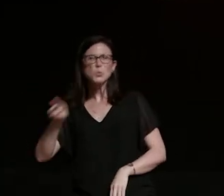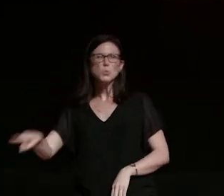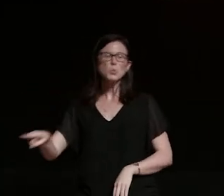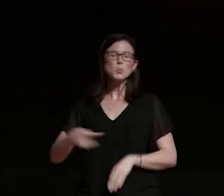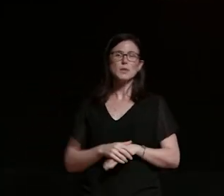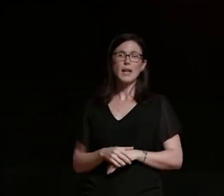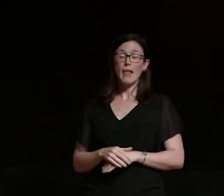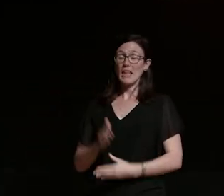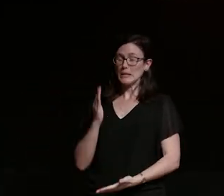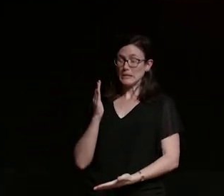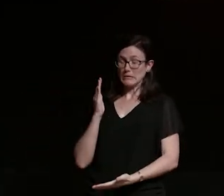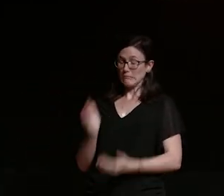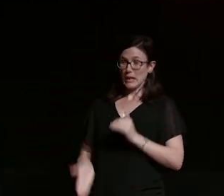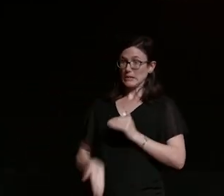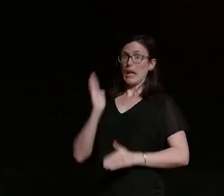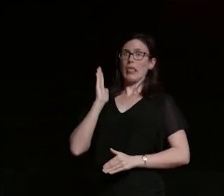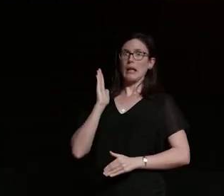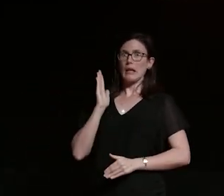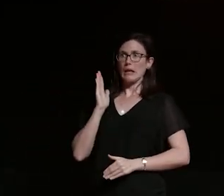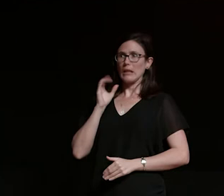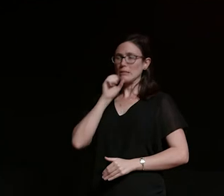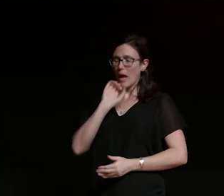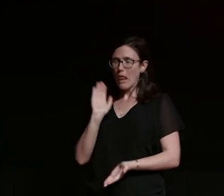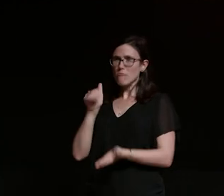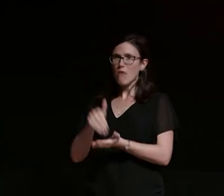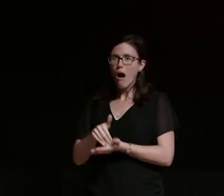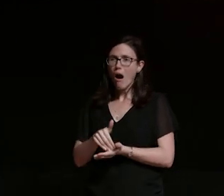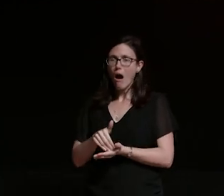real scary dude comes into her house um for no apparent reason